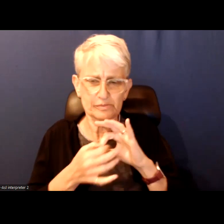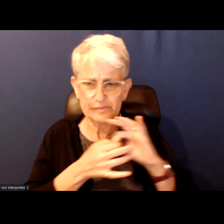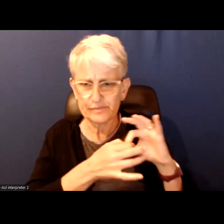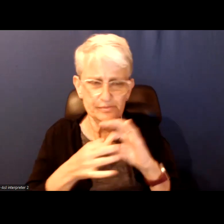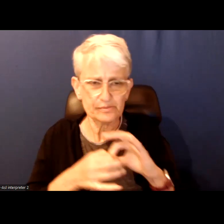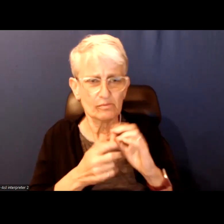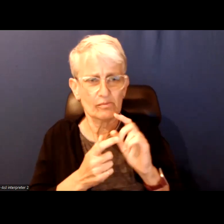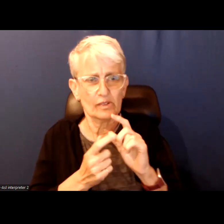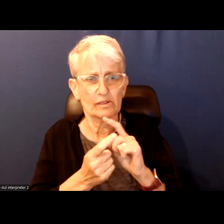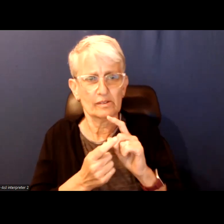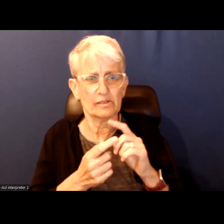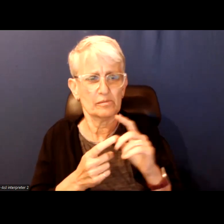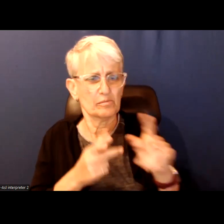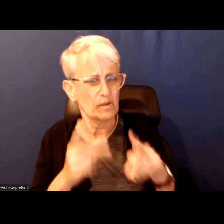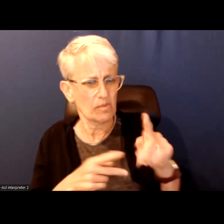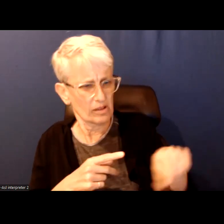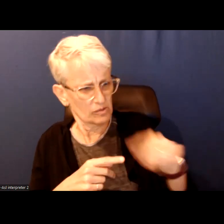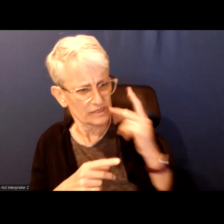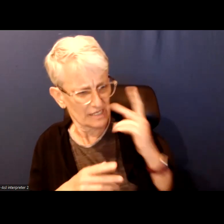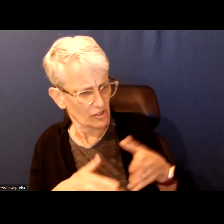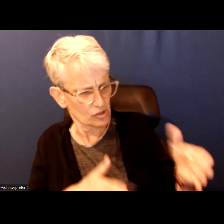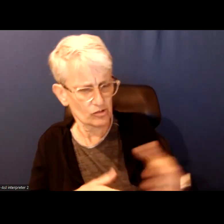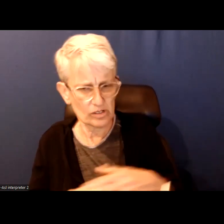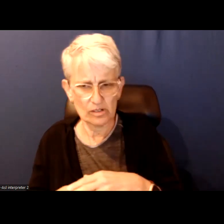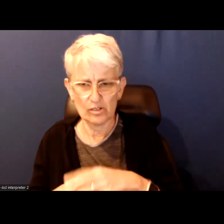who we encounter on the street or on transit every day.